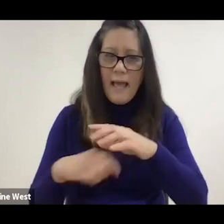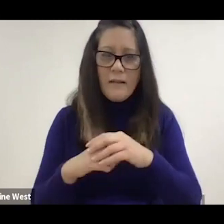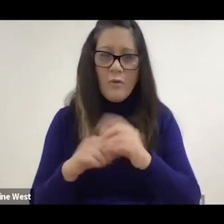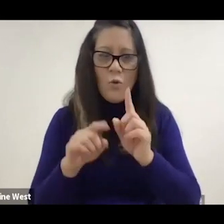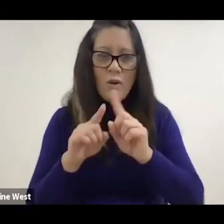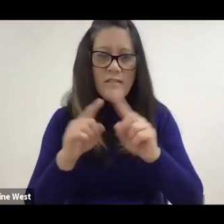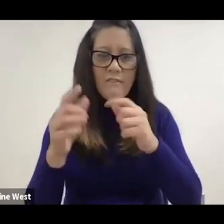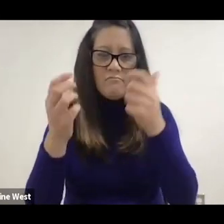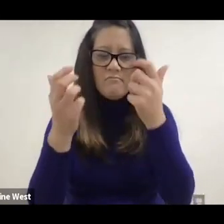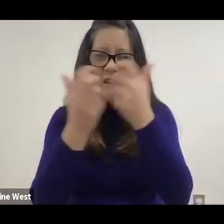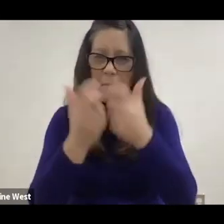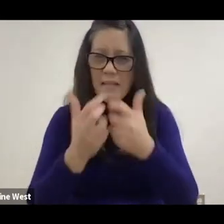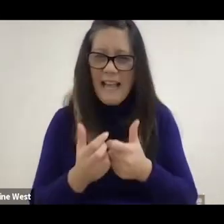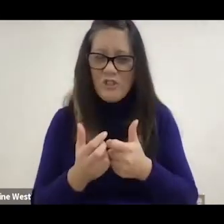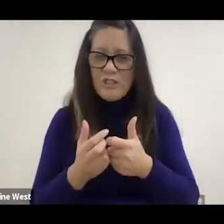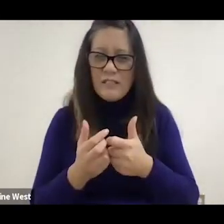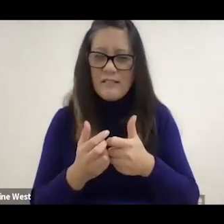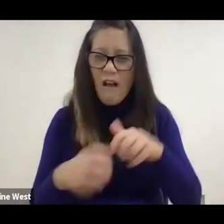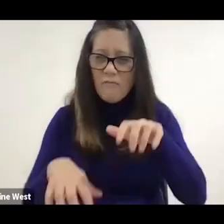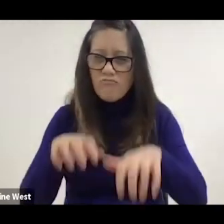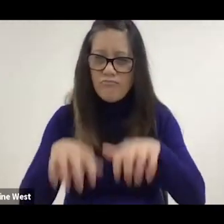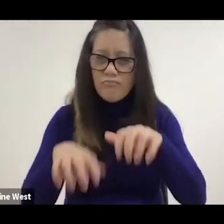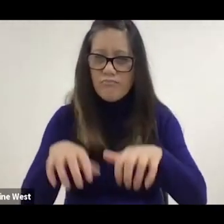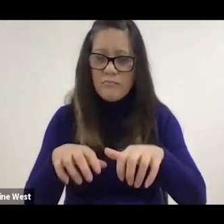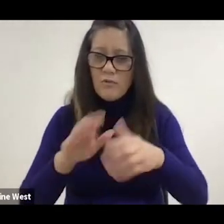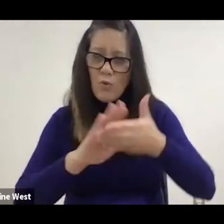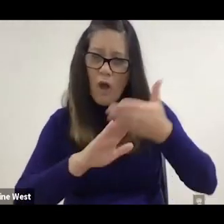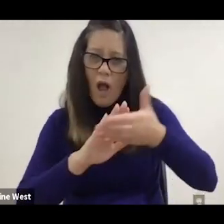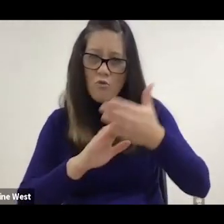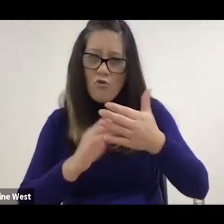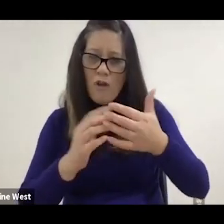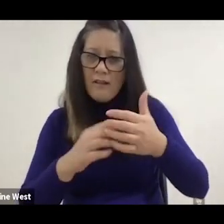or a combination of different key strokes